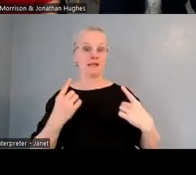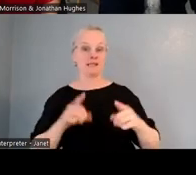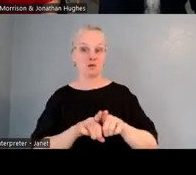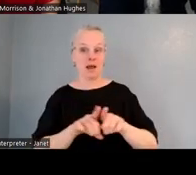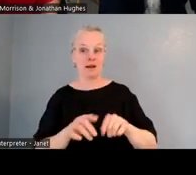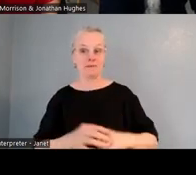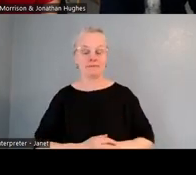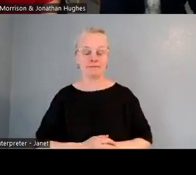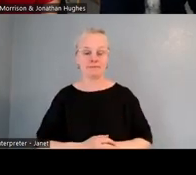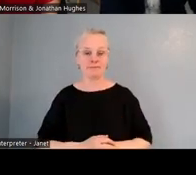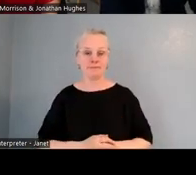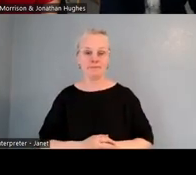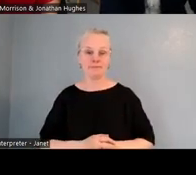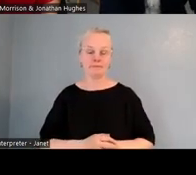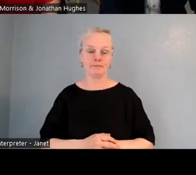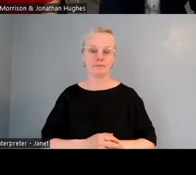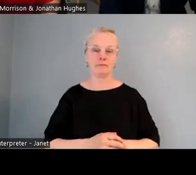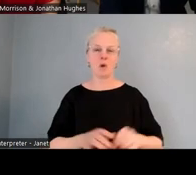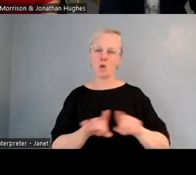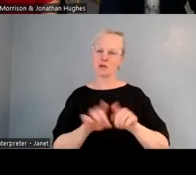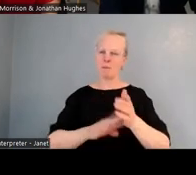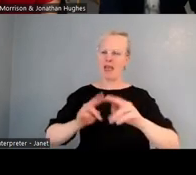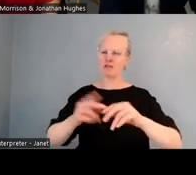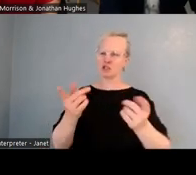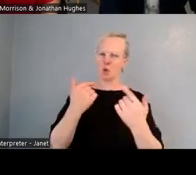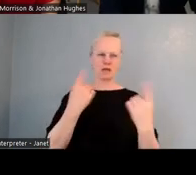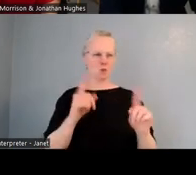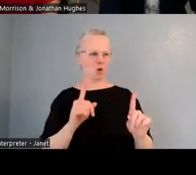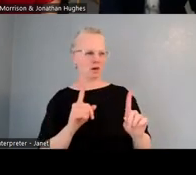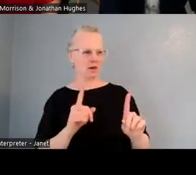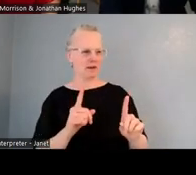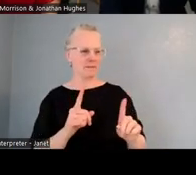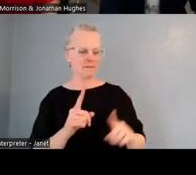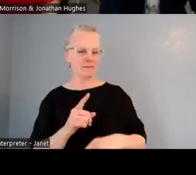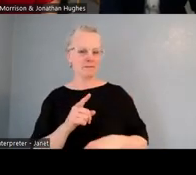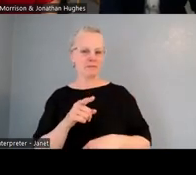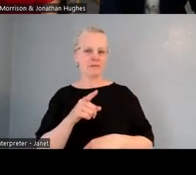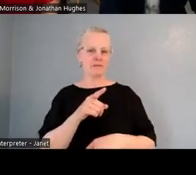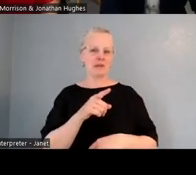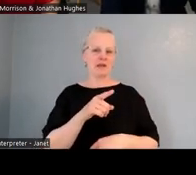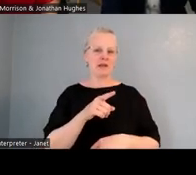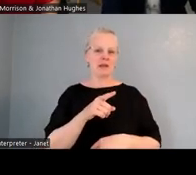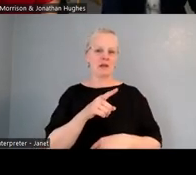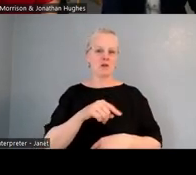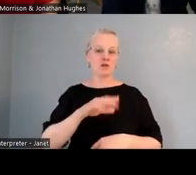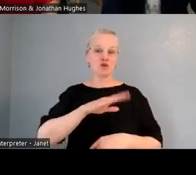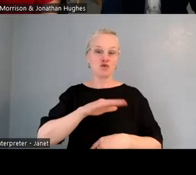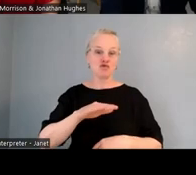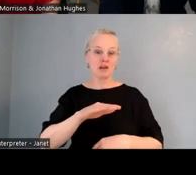But also, what we've got from parents was that the friendships were getting very narrow. Obviously, some of the students and tamariki had spent years and years together.